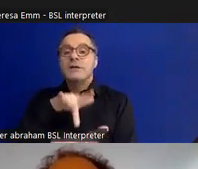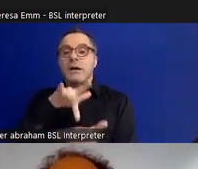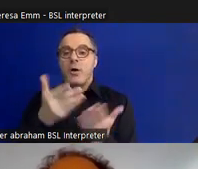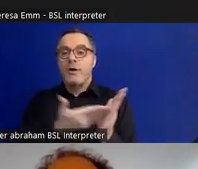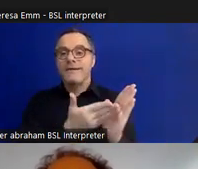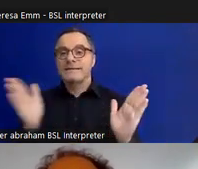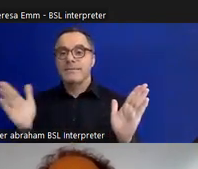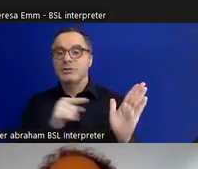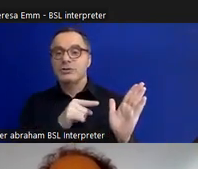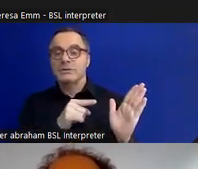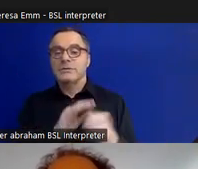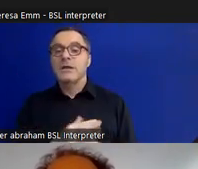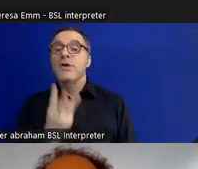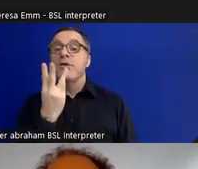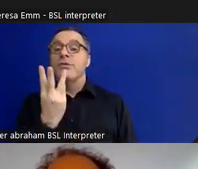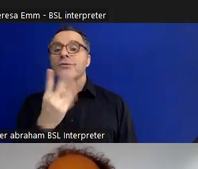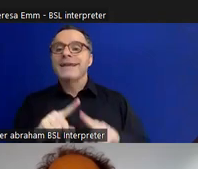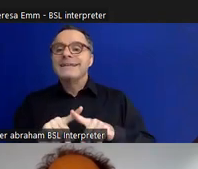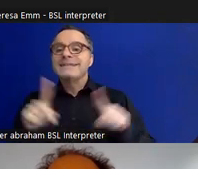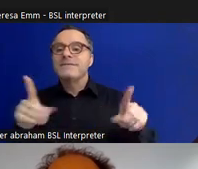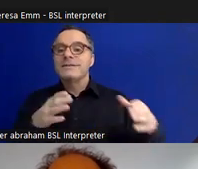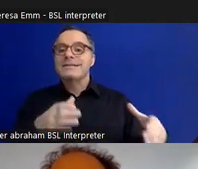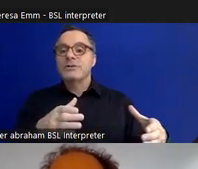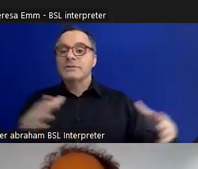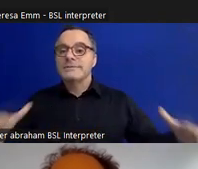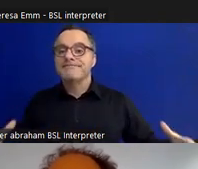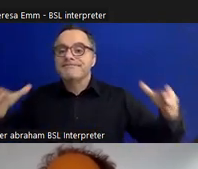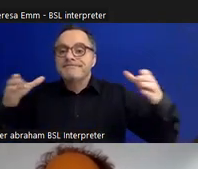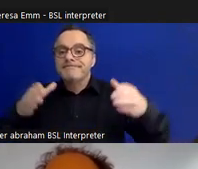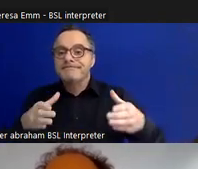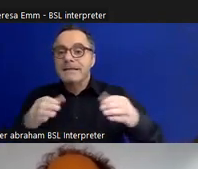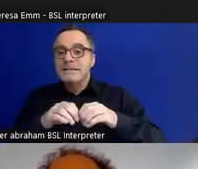comprised of three different sections together, which then spread out in different ways. So,